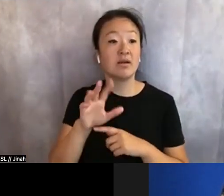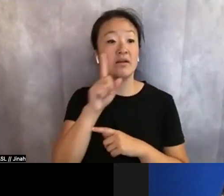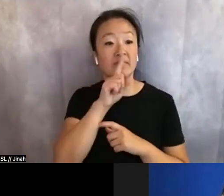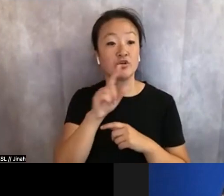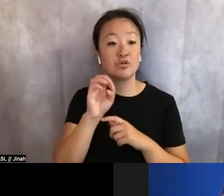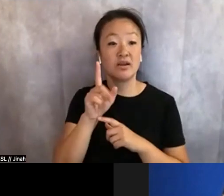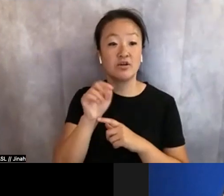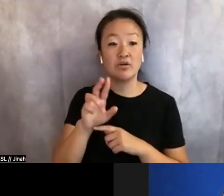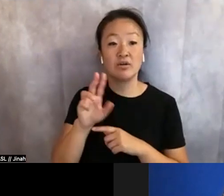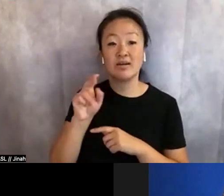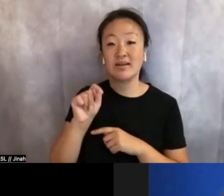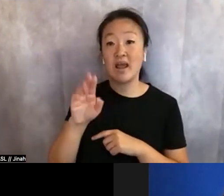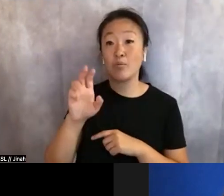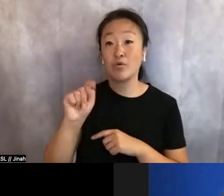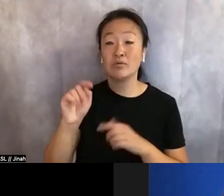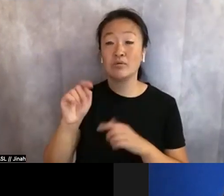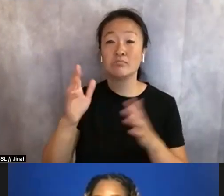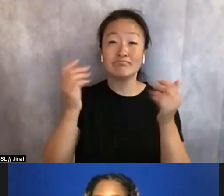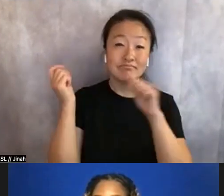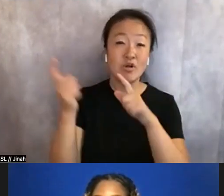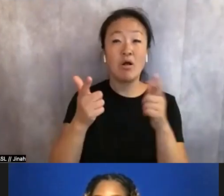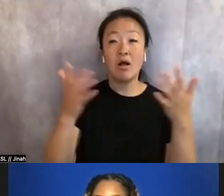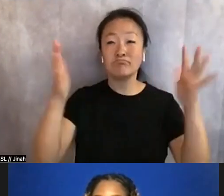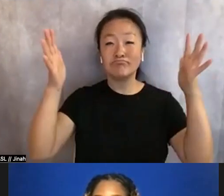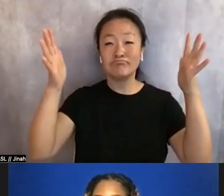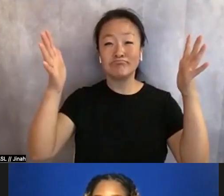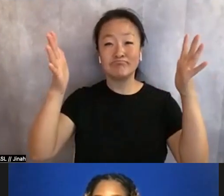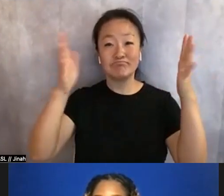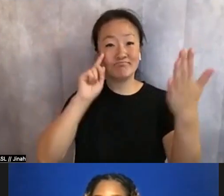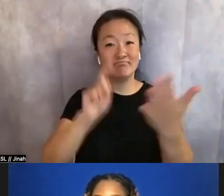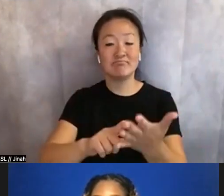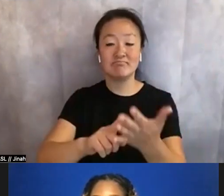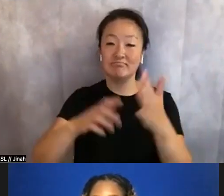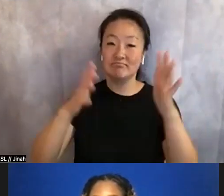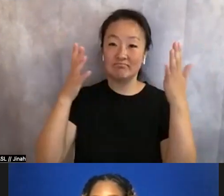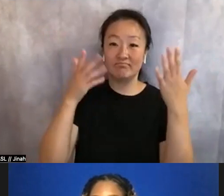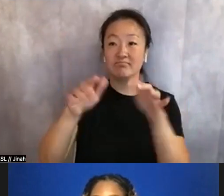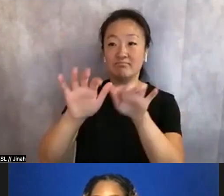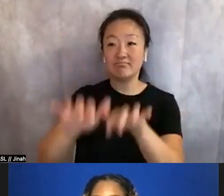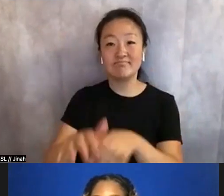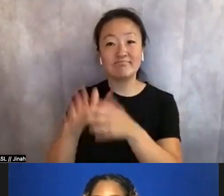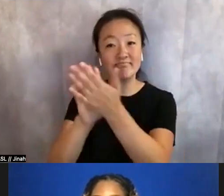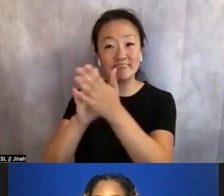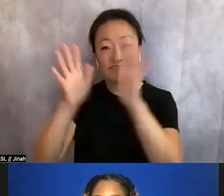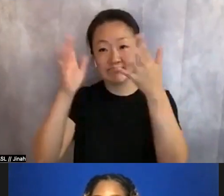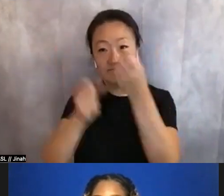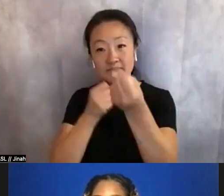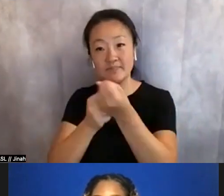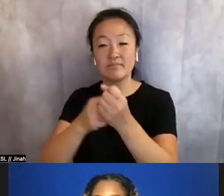Everyone, please give us a round of applause, props in the chat and support, for the wonderful Diamond Forde.